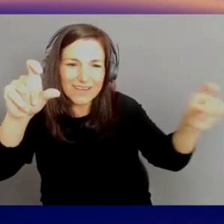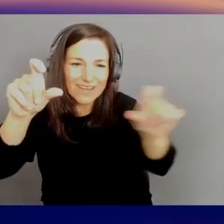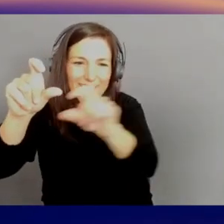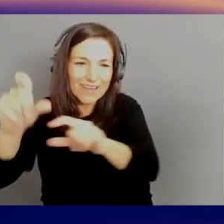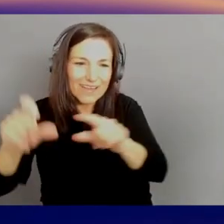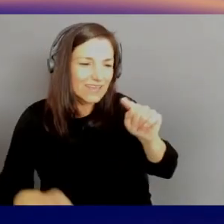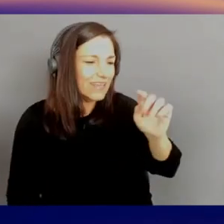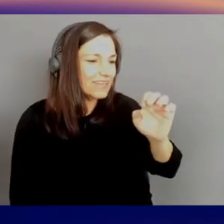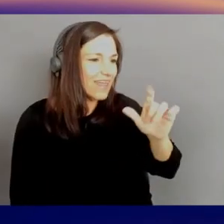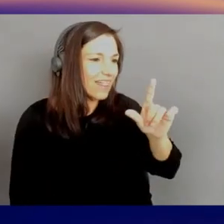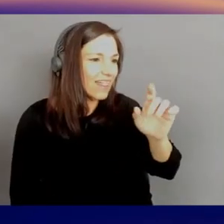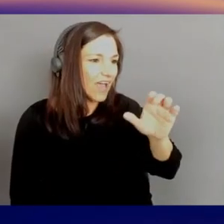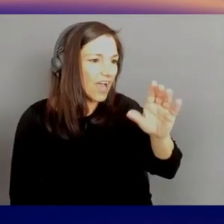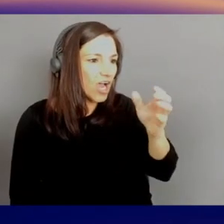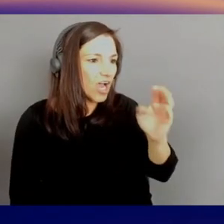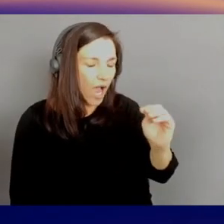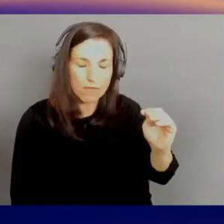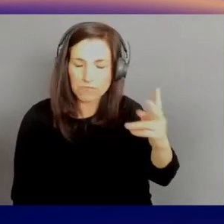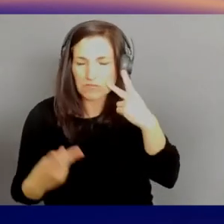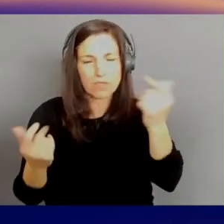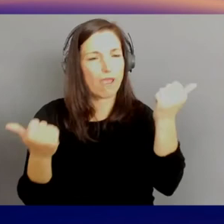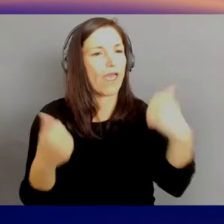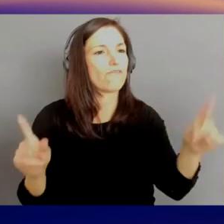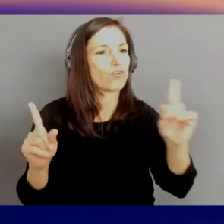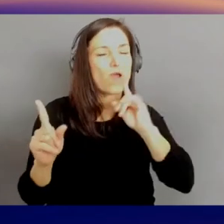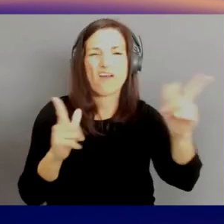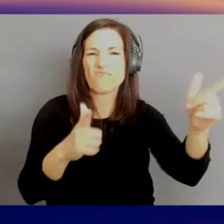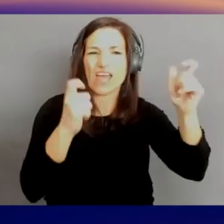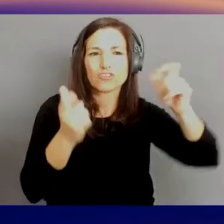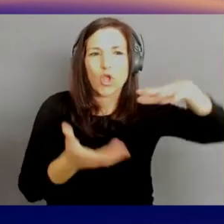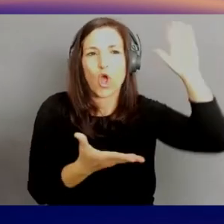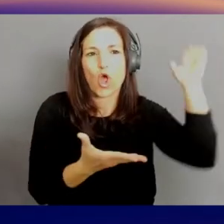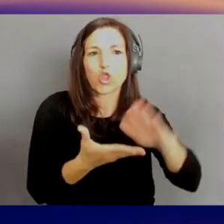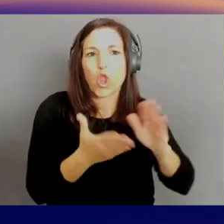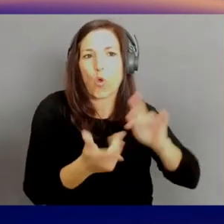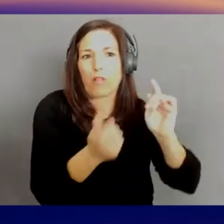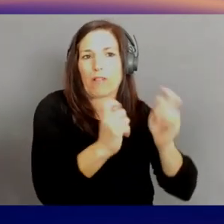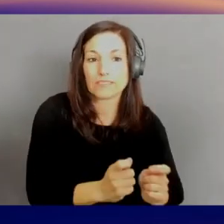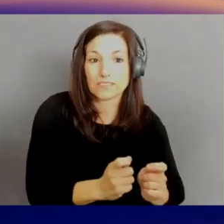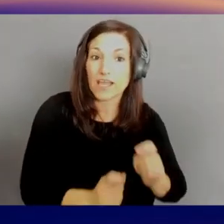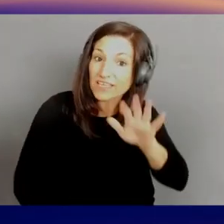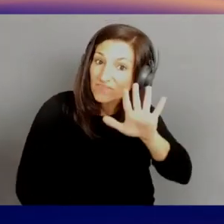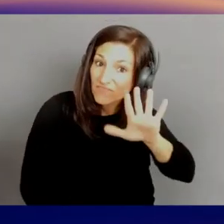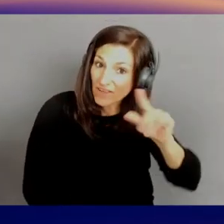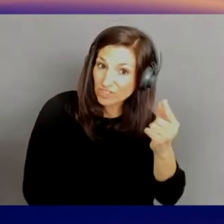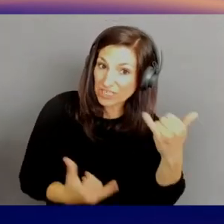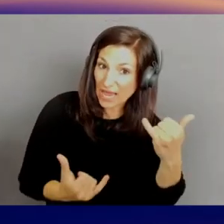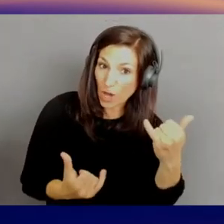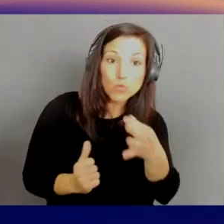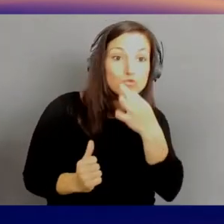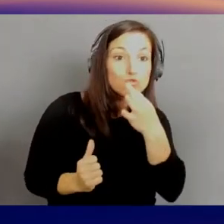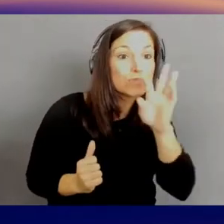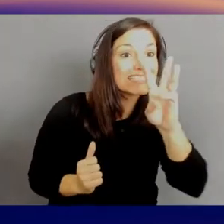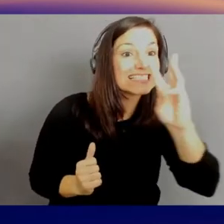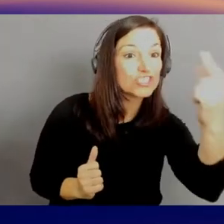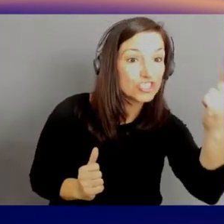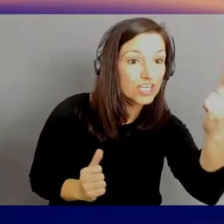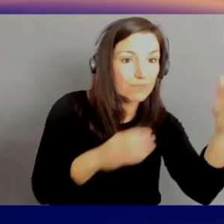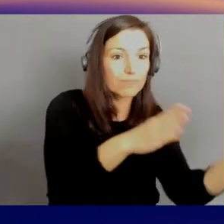much faster, lower latency, 5G, soon 6G. Entertainment, many screens, a lot of different content.